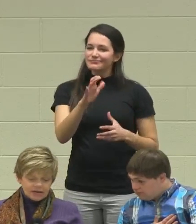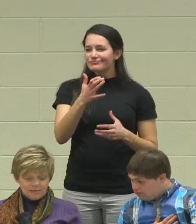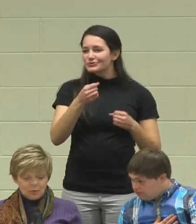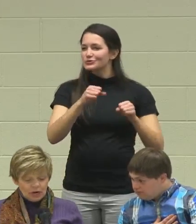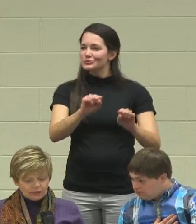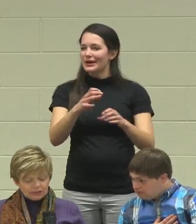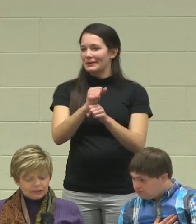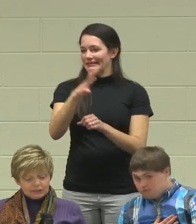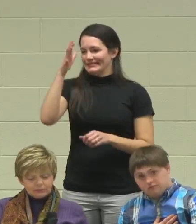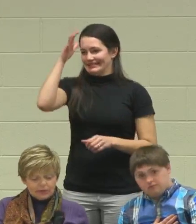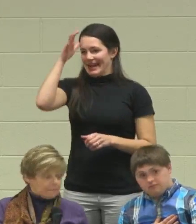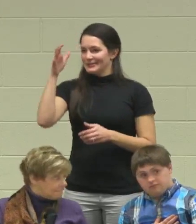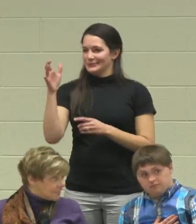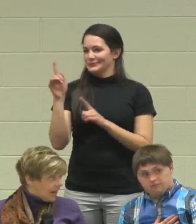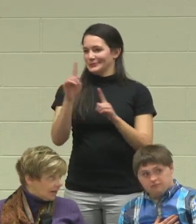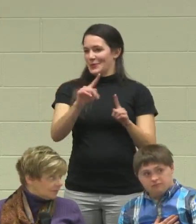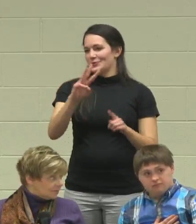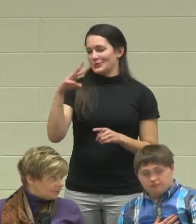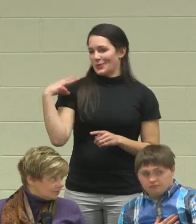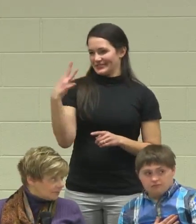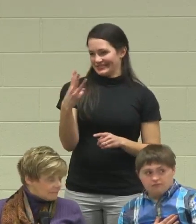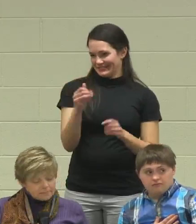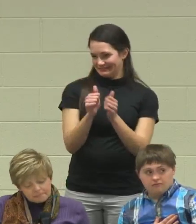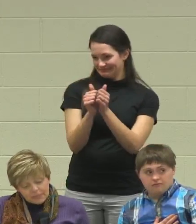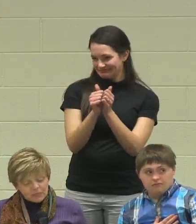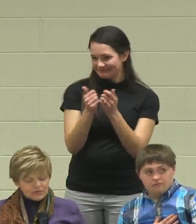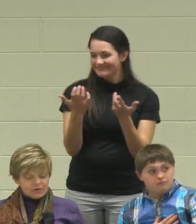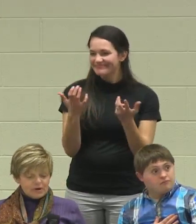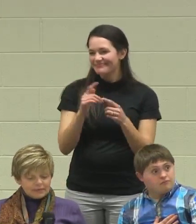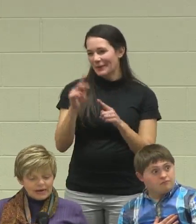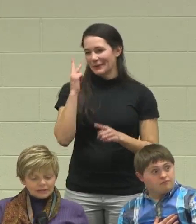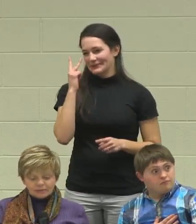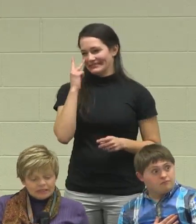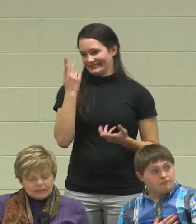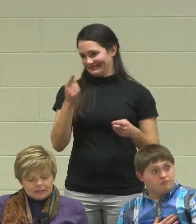to take him to Washington, but we'll see about that.